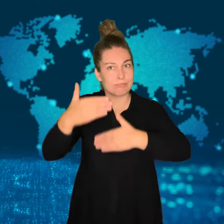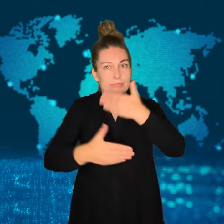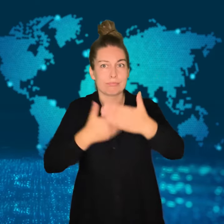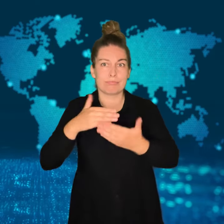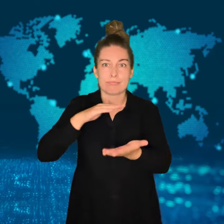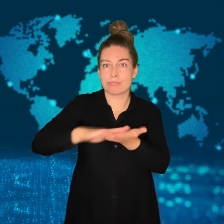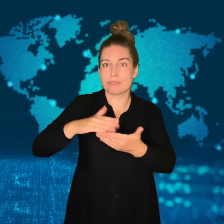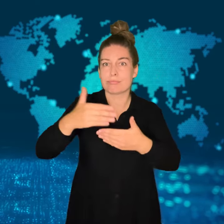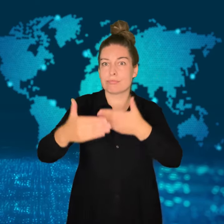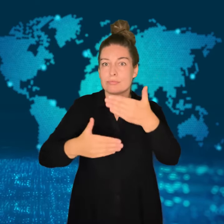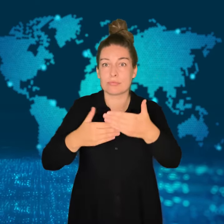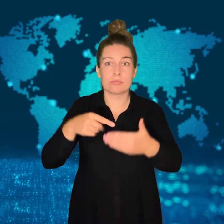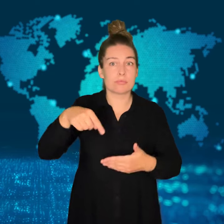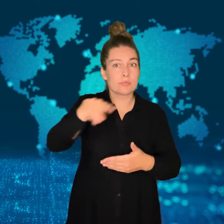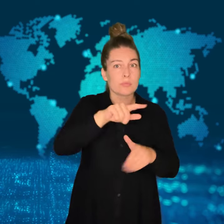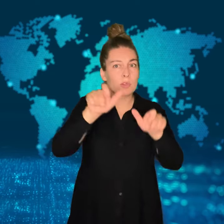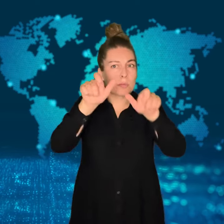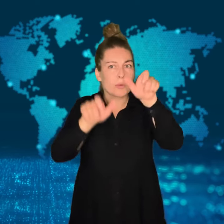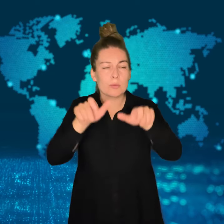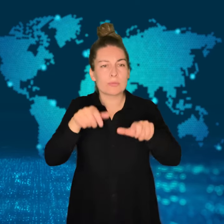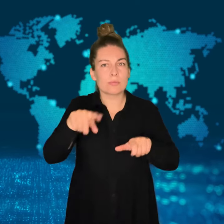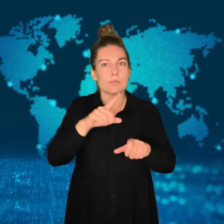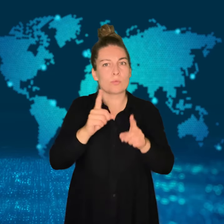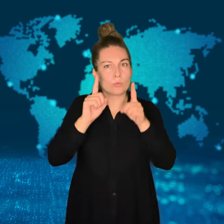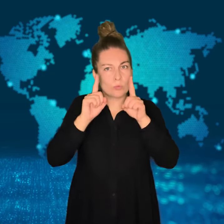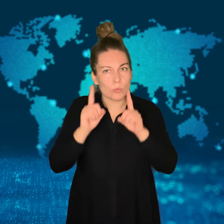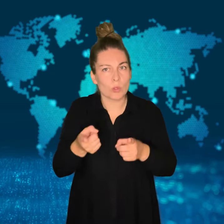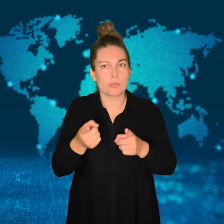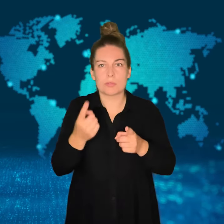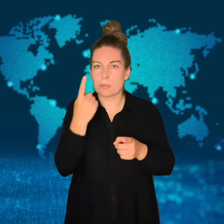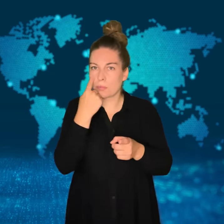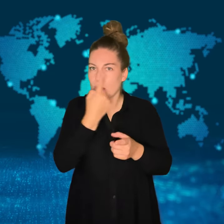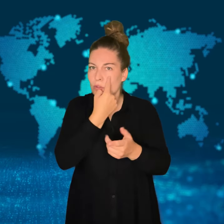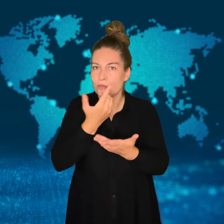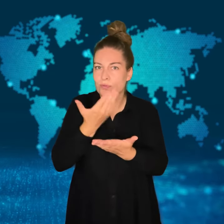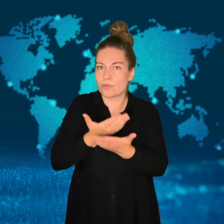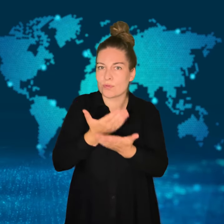Crews have been made available already.